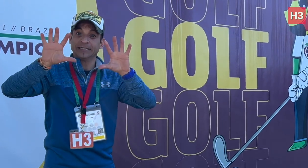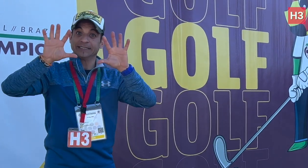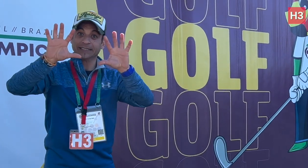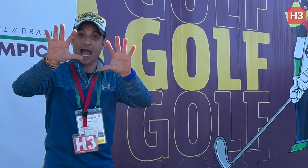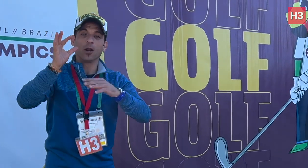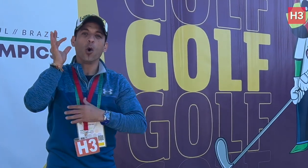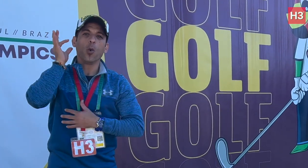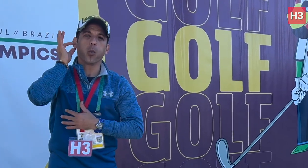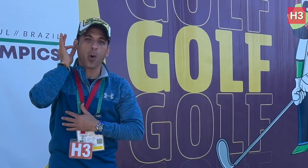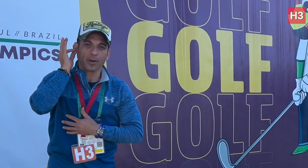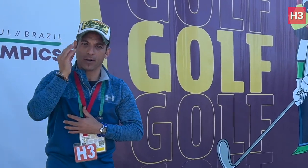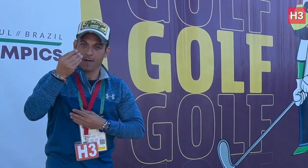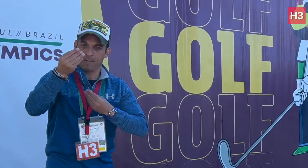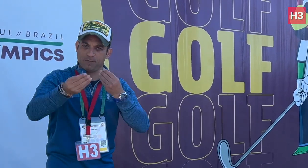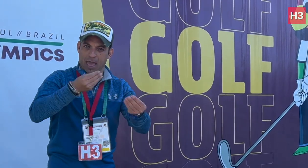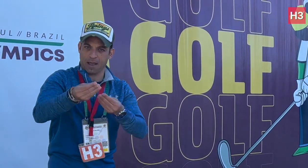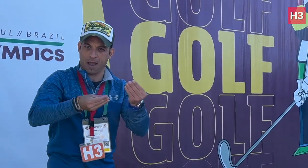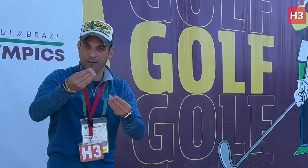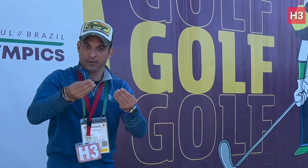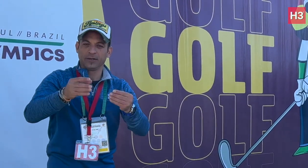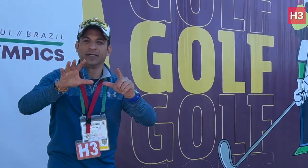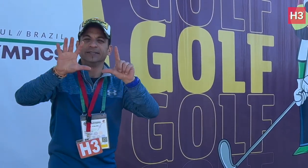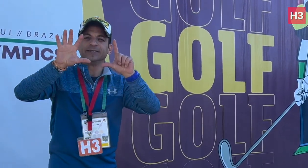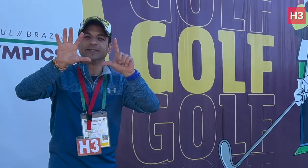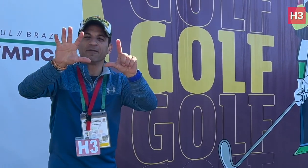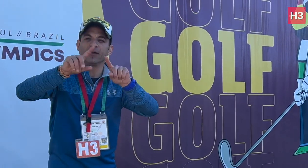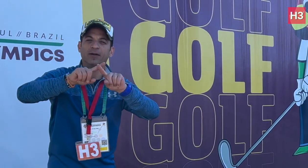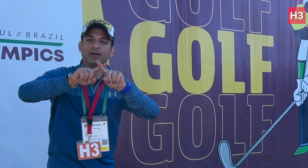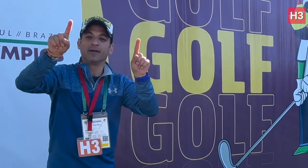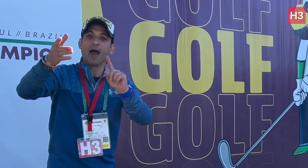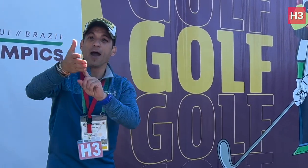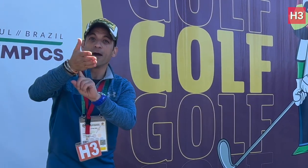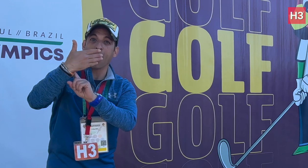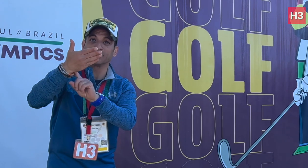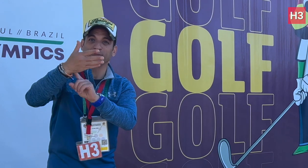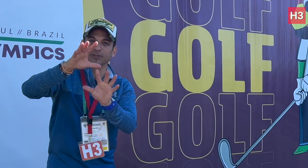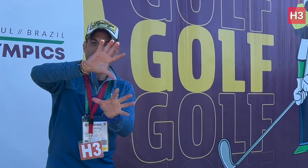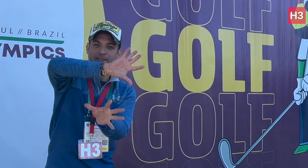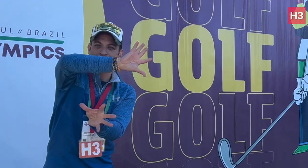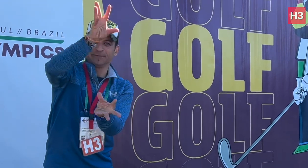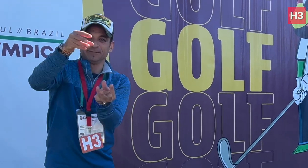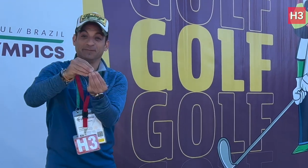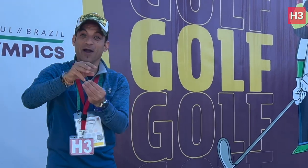and 10 Women golfers representing seven countries.